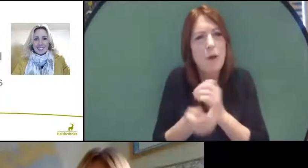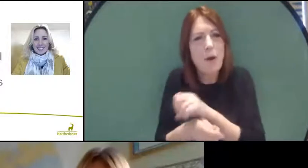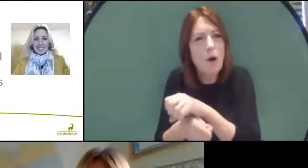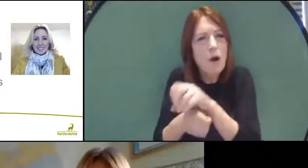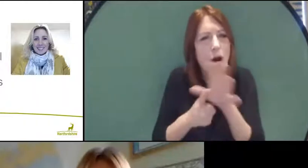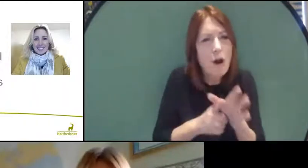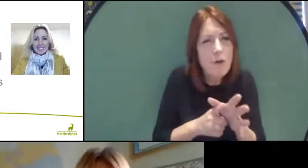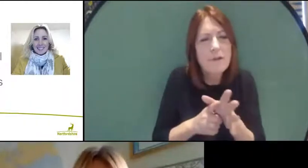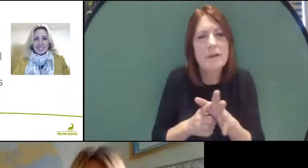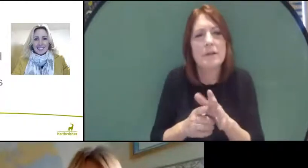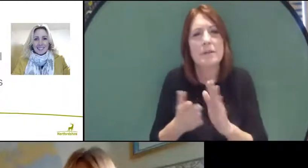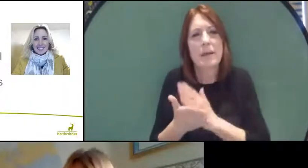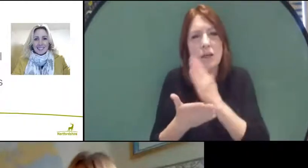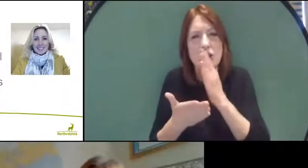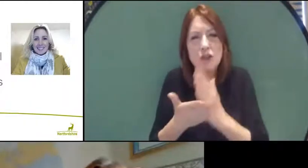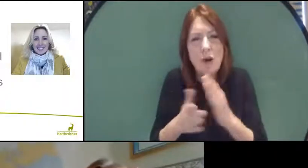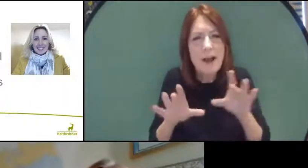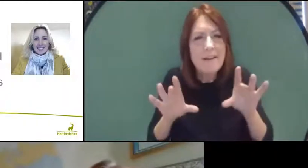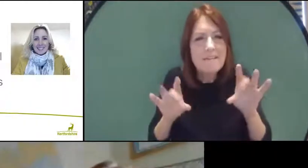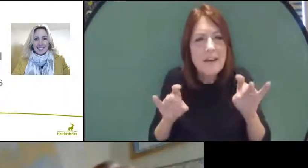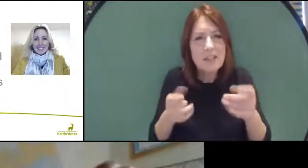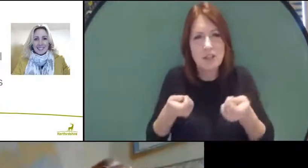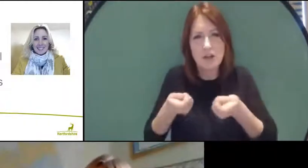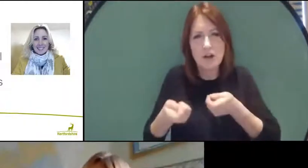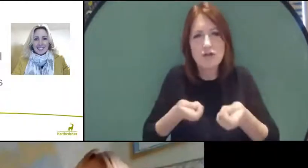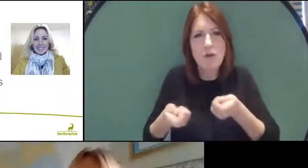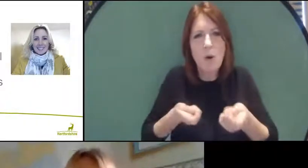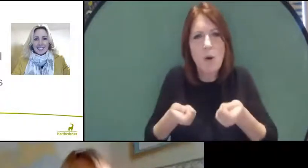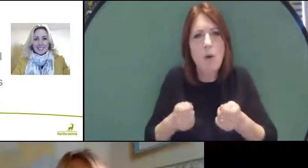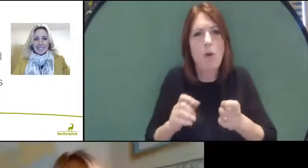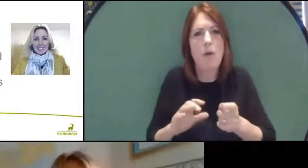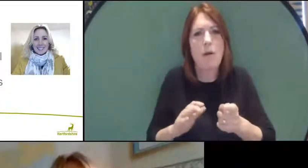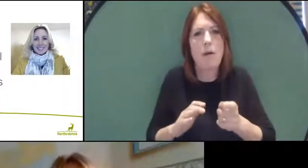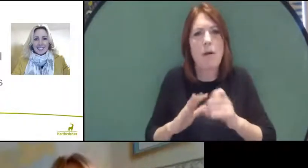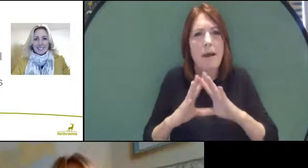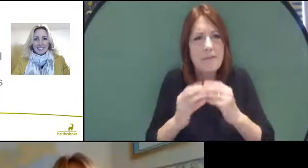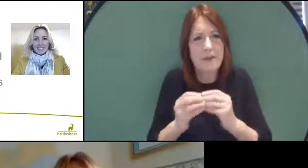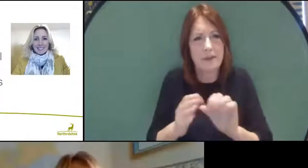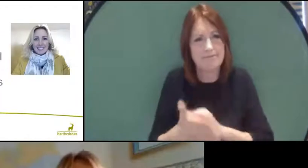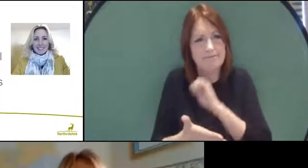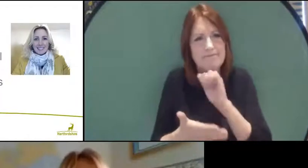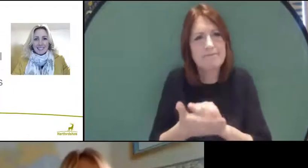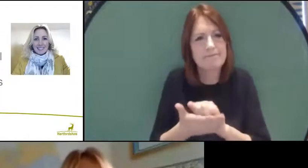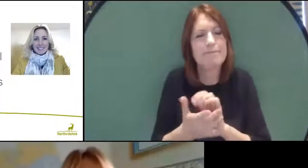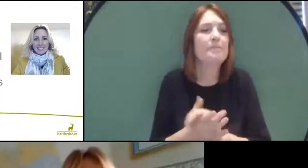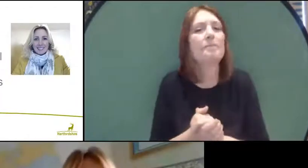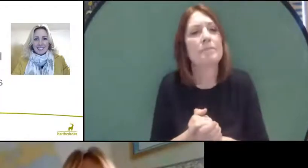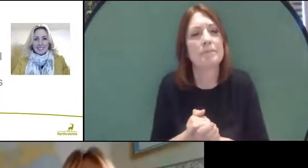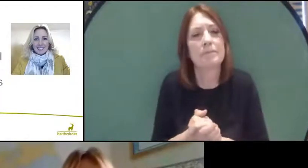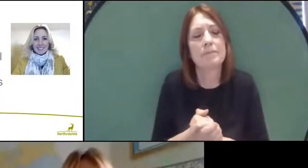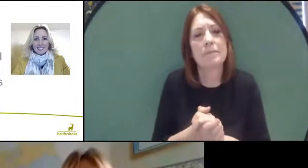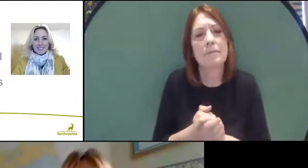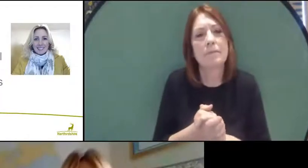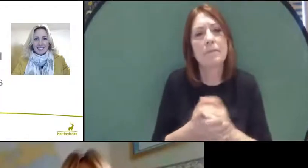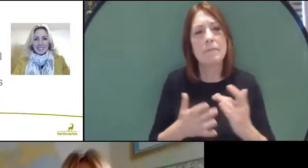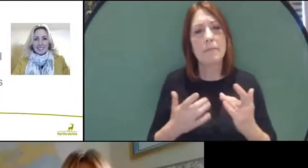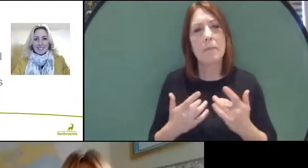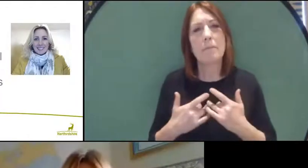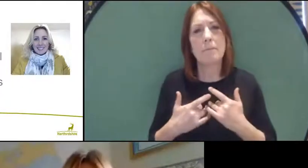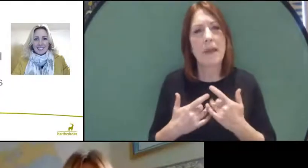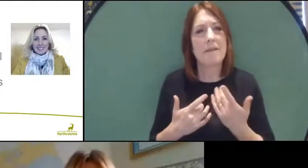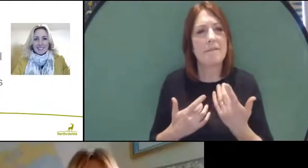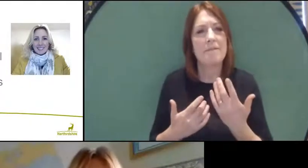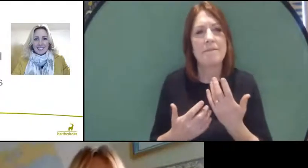the infection control measures that they need to. I have a number of questions that we're going to